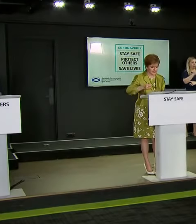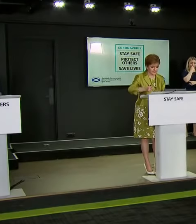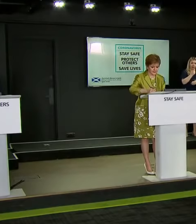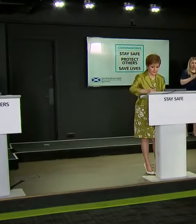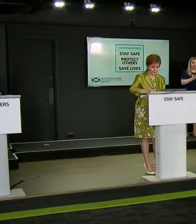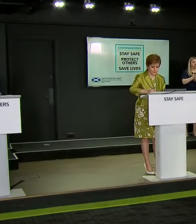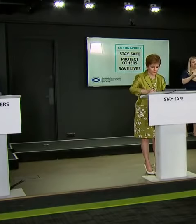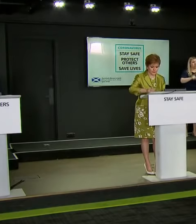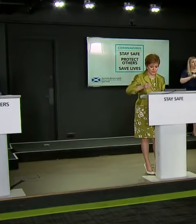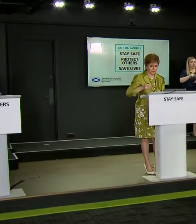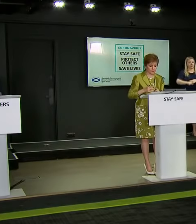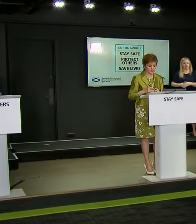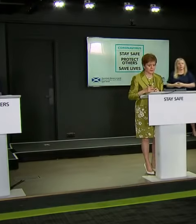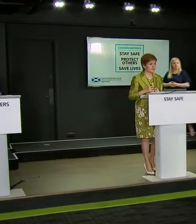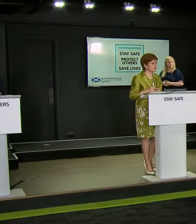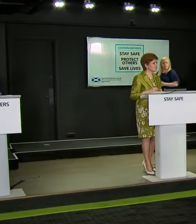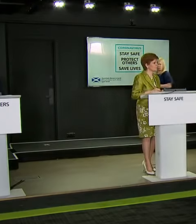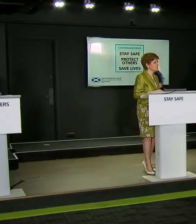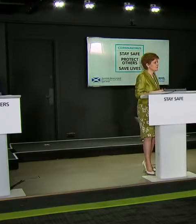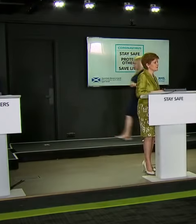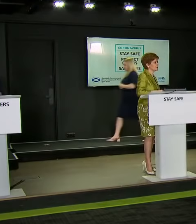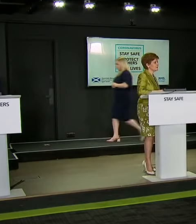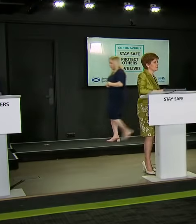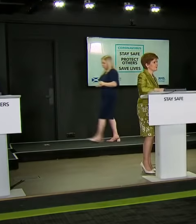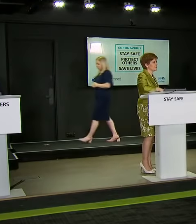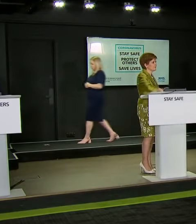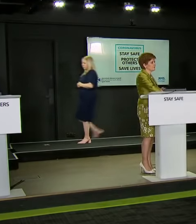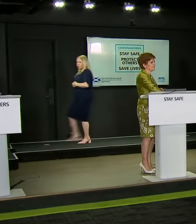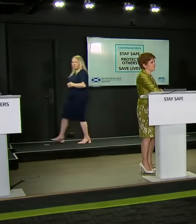Fraser Nicoll from Original 106.